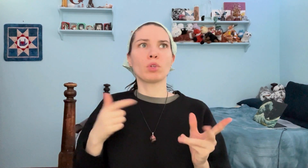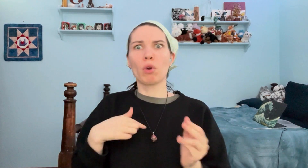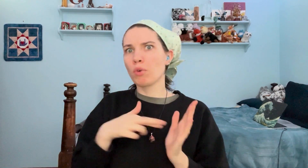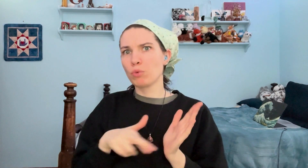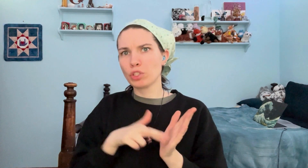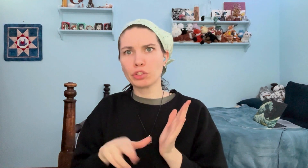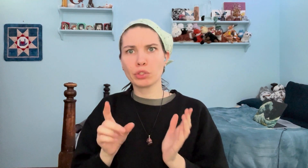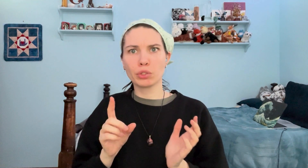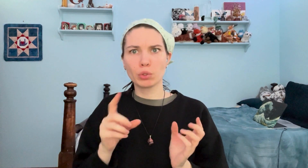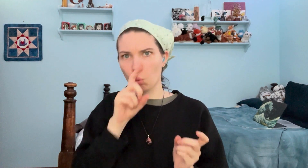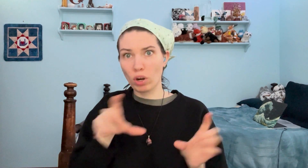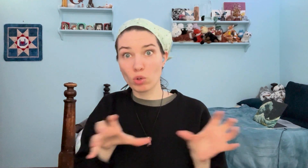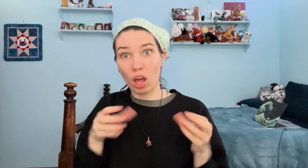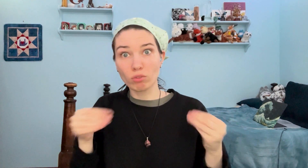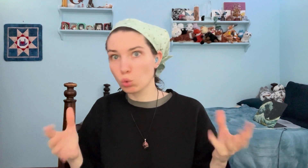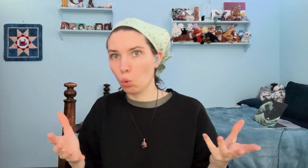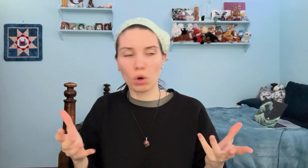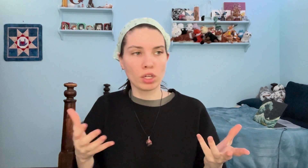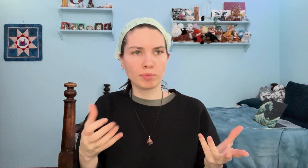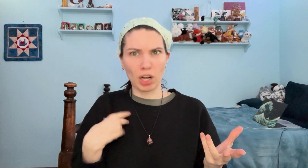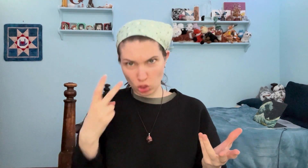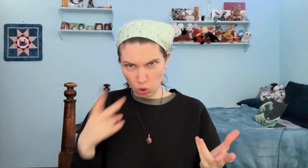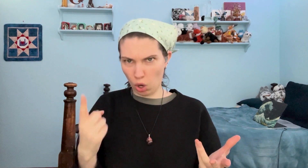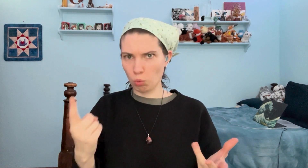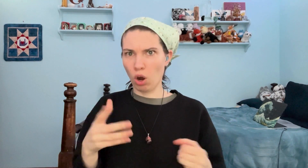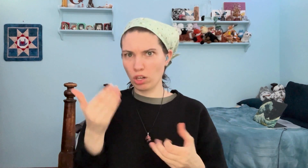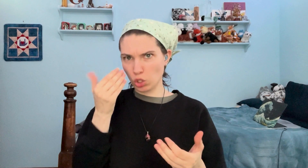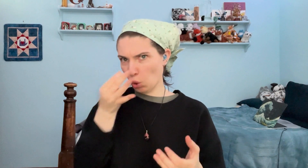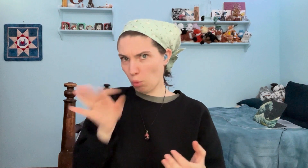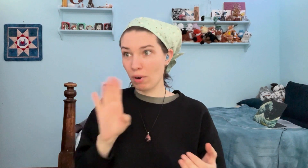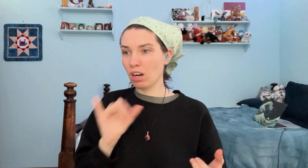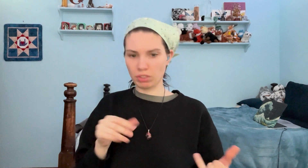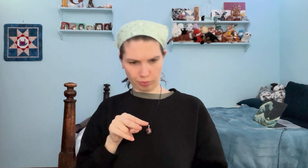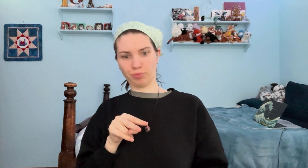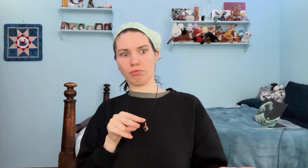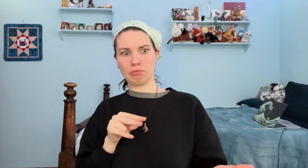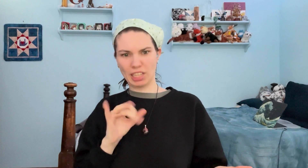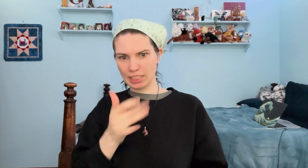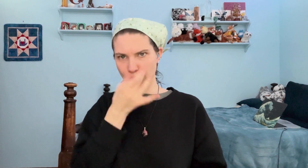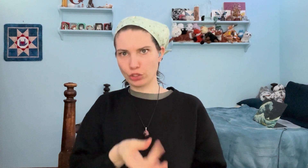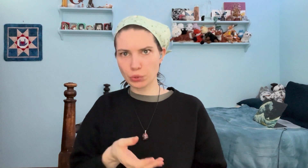I was researching witchcraft stores and I saw one close by That's interesting!